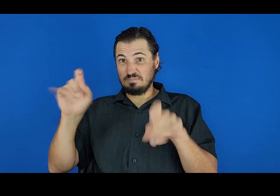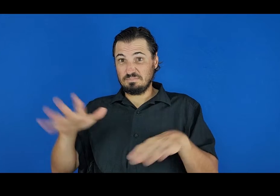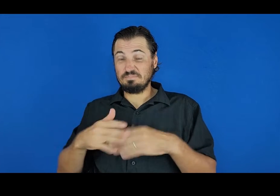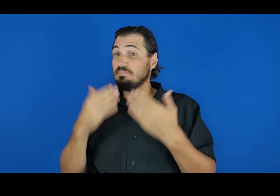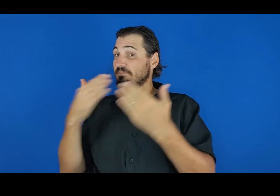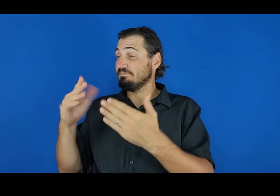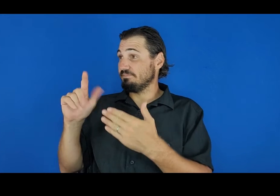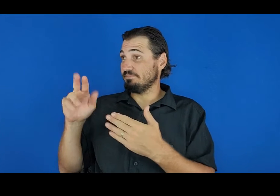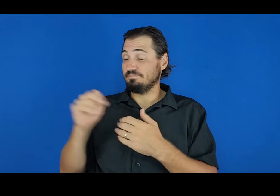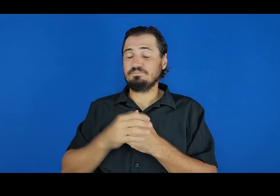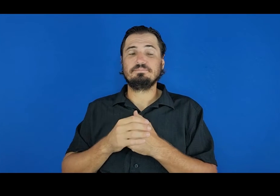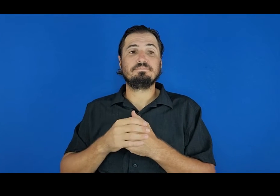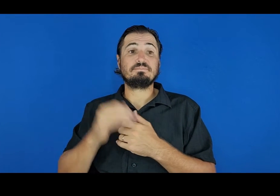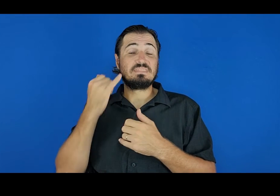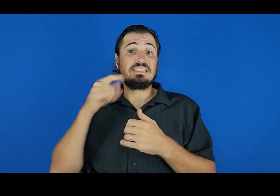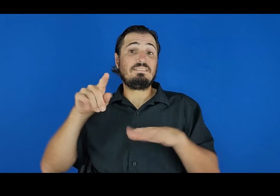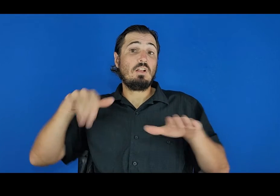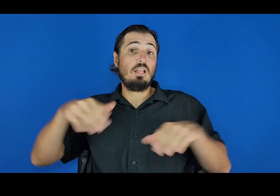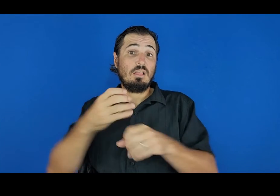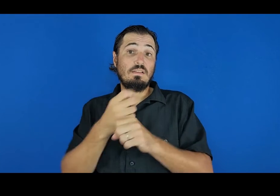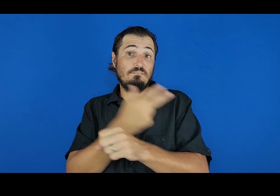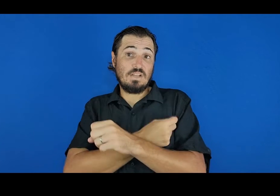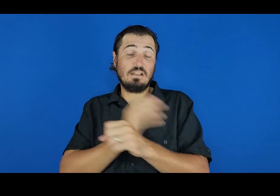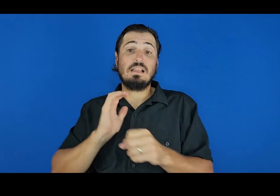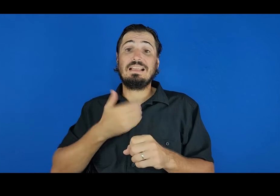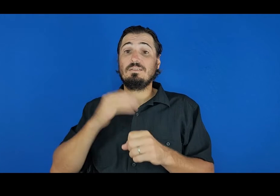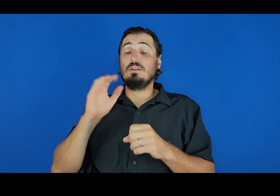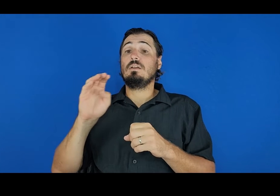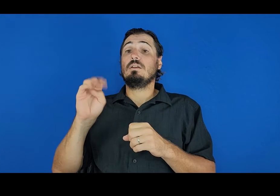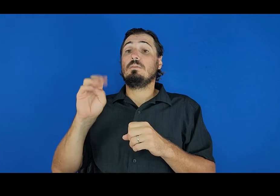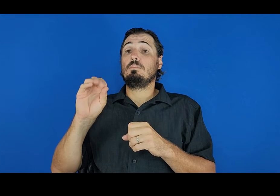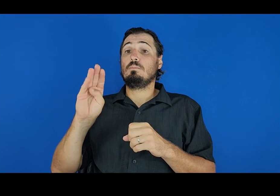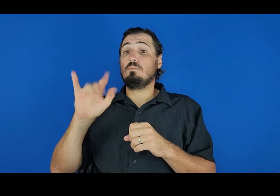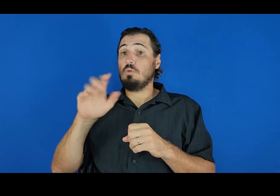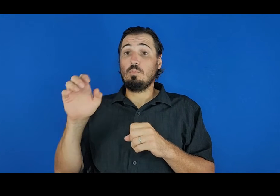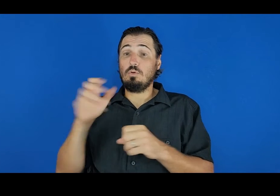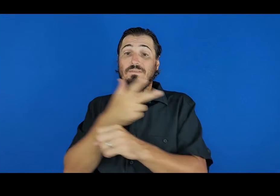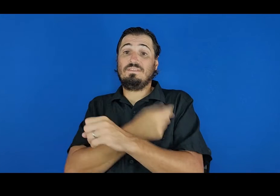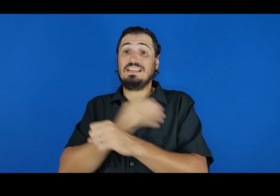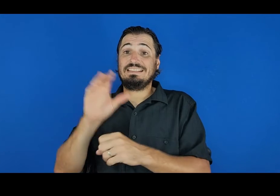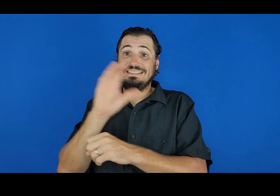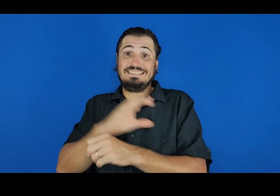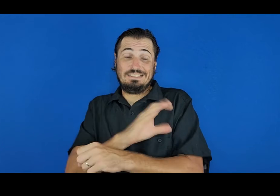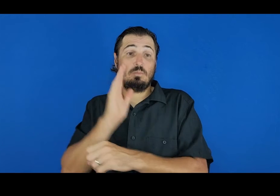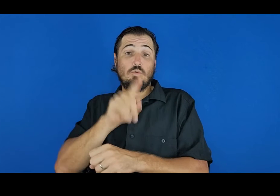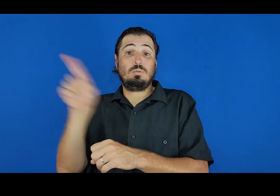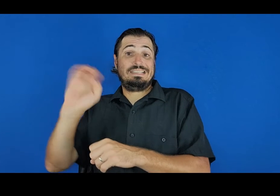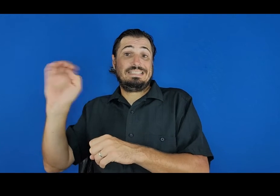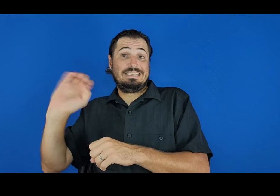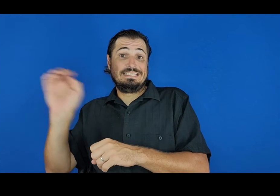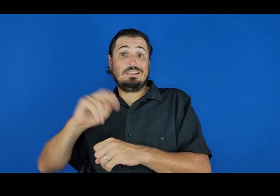Mahalo, Lauren If you haven’t gotten vaccinated yet, our mobile clinics will be on the Eastside and North Shore this week